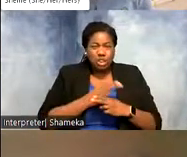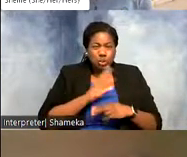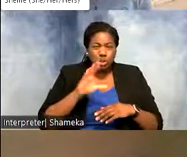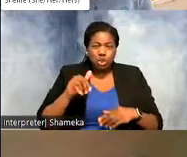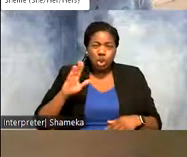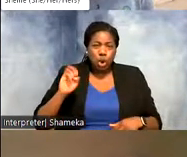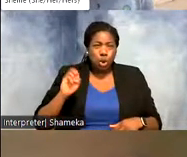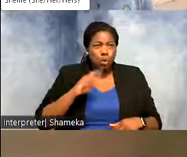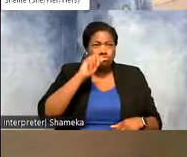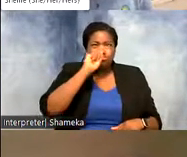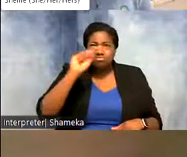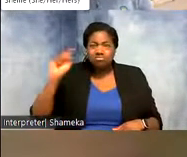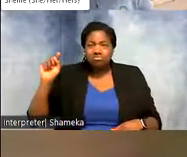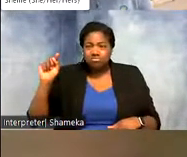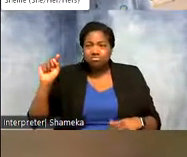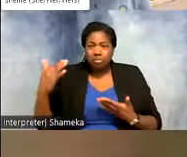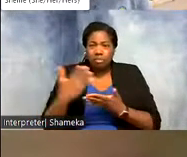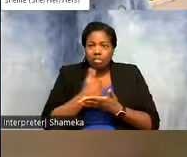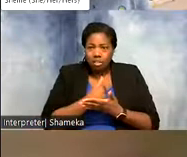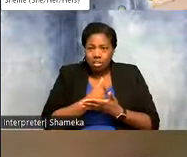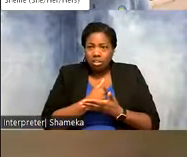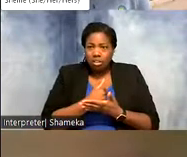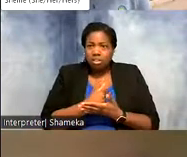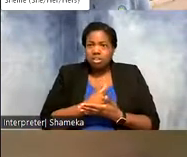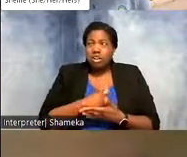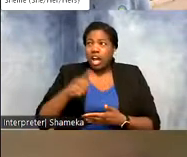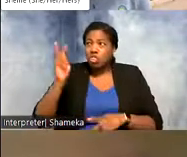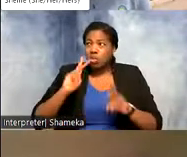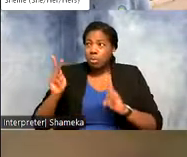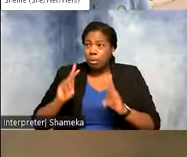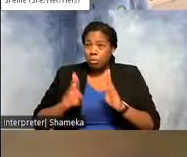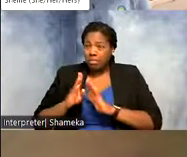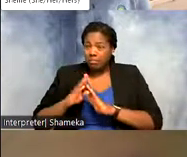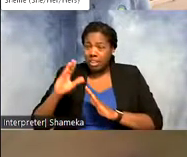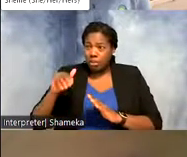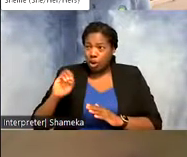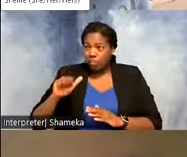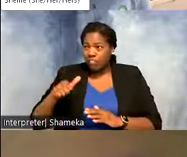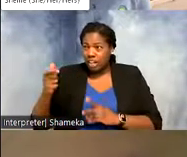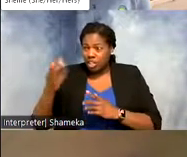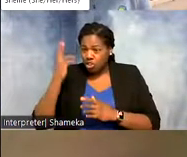and so I can take code that others have written for a certain purpose and adjust it.